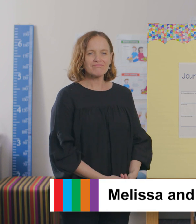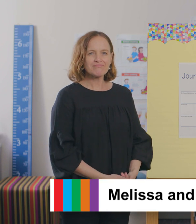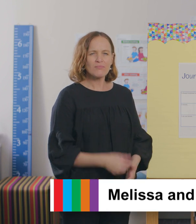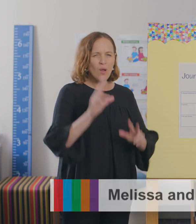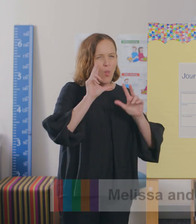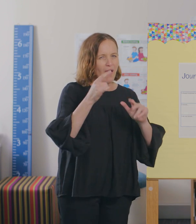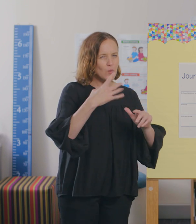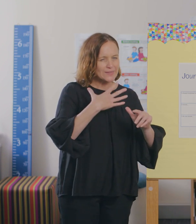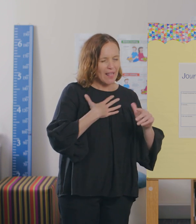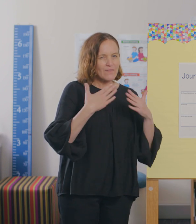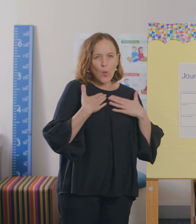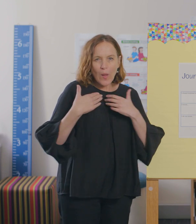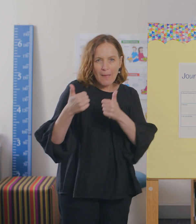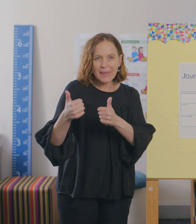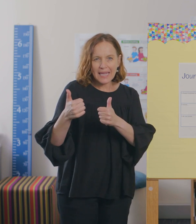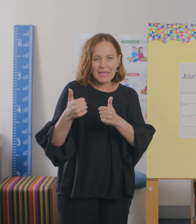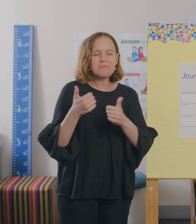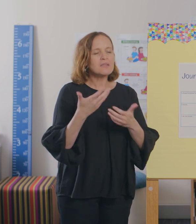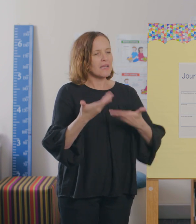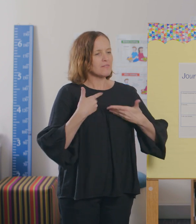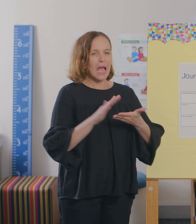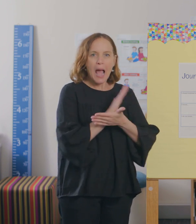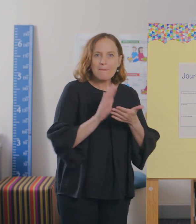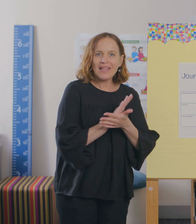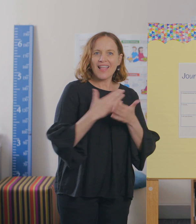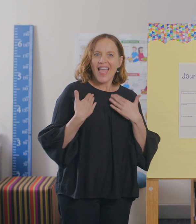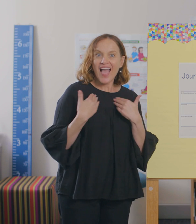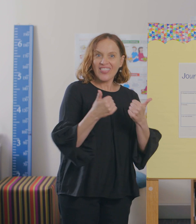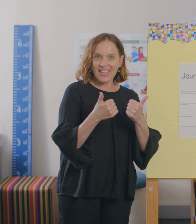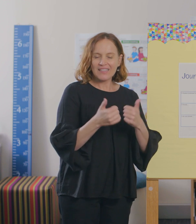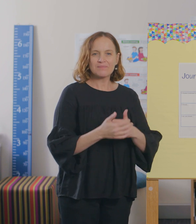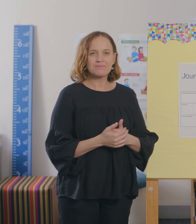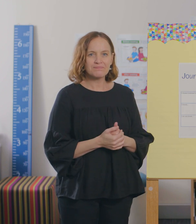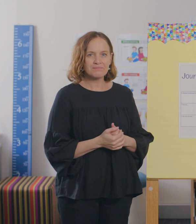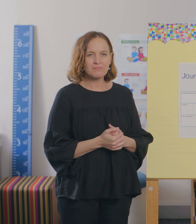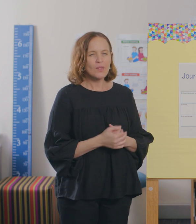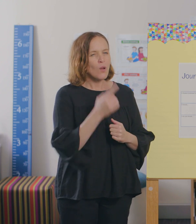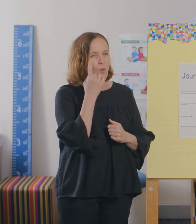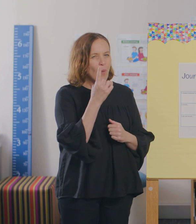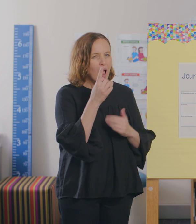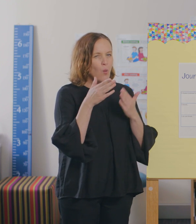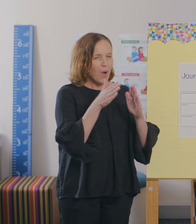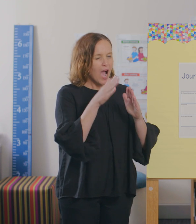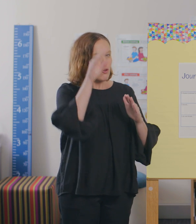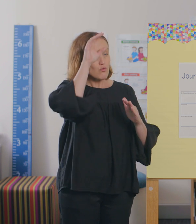Looking after your wellbeing keeps you happy and healthy. One way to help you remember and keep track